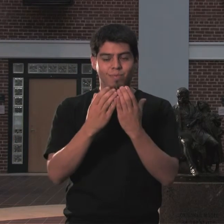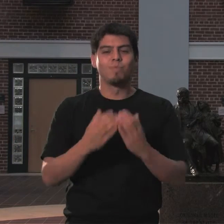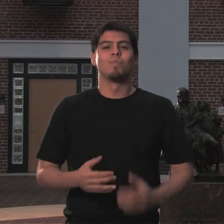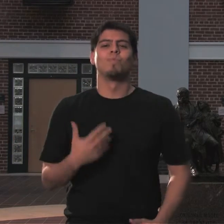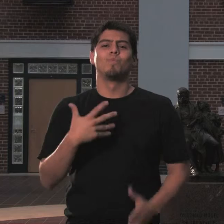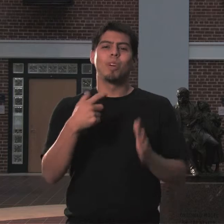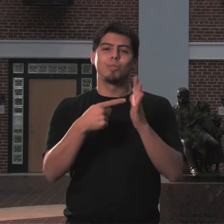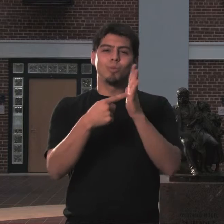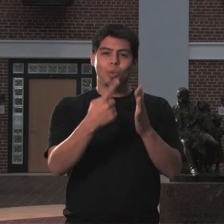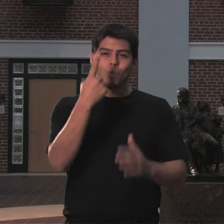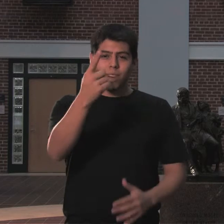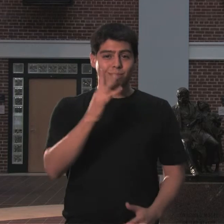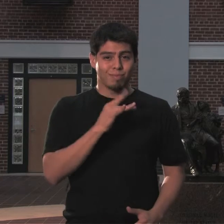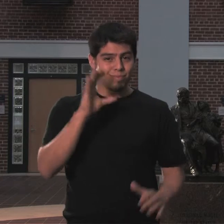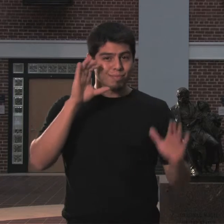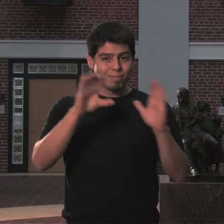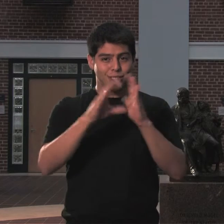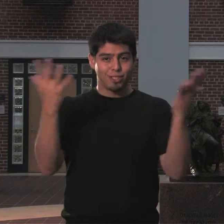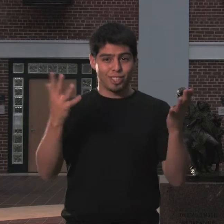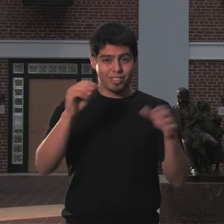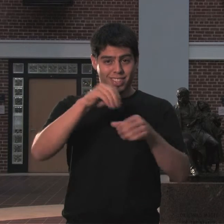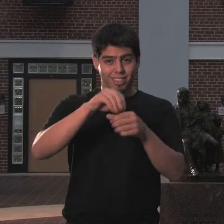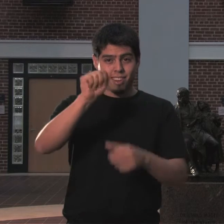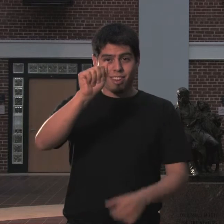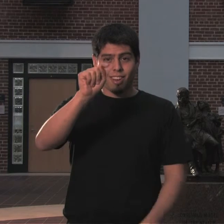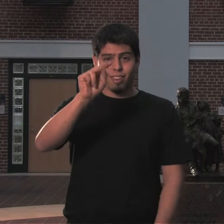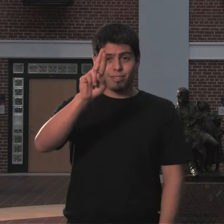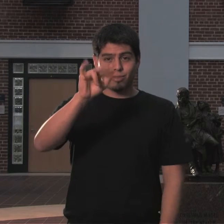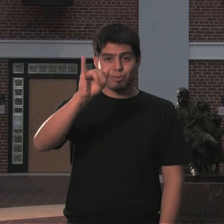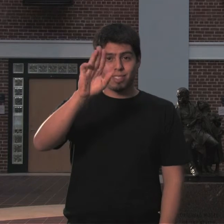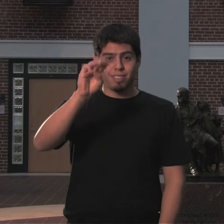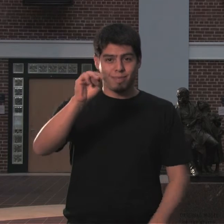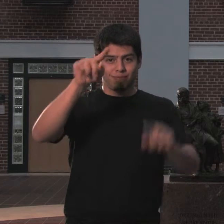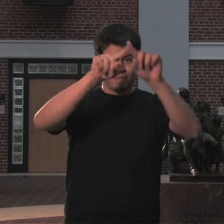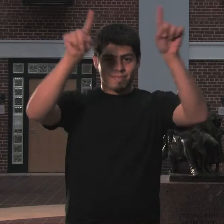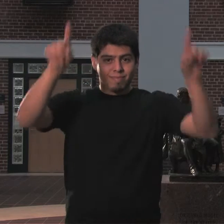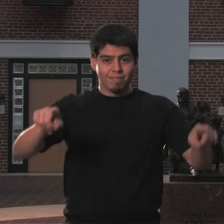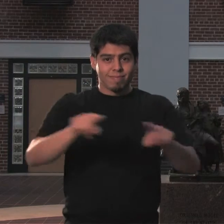I want to show you a neat portrait here in the atrium: